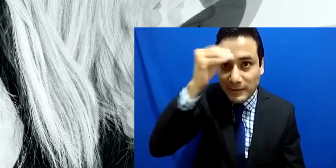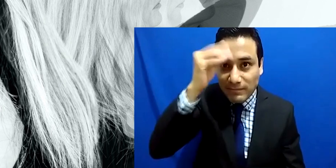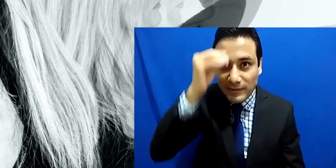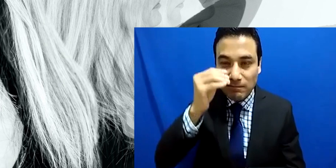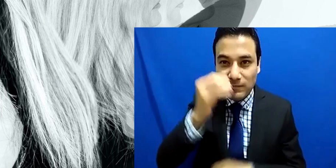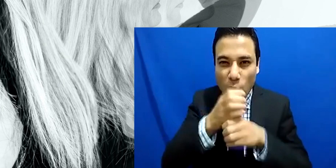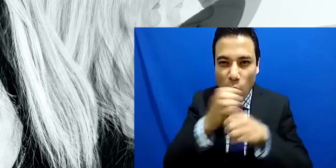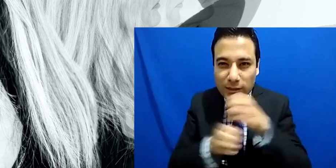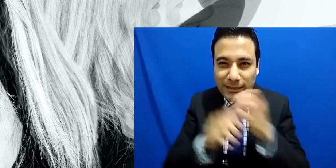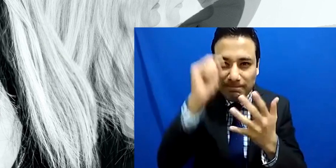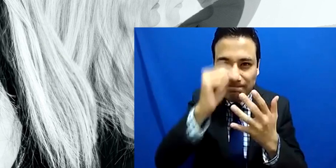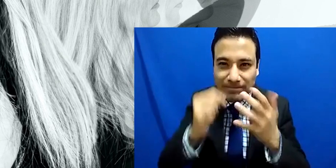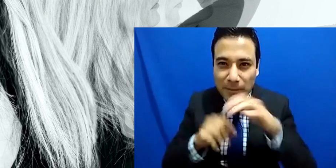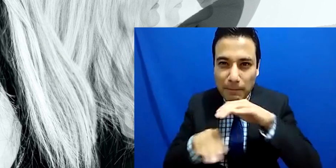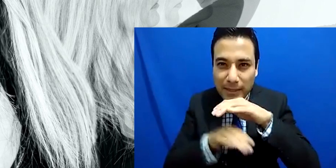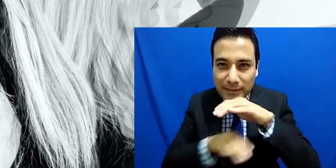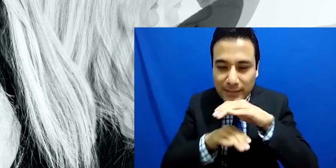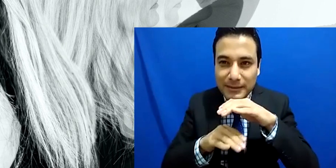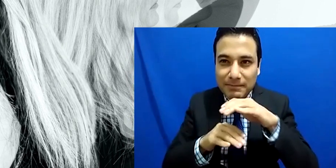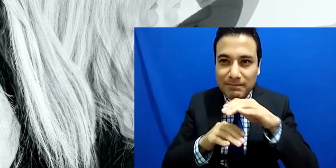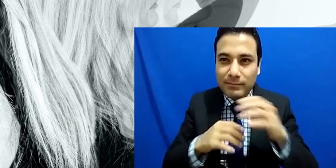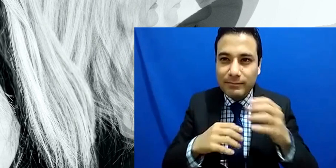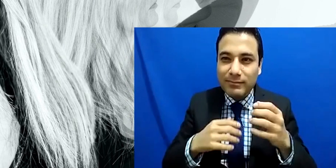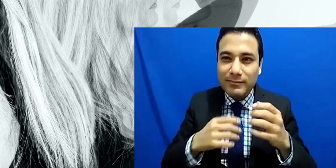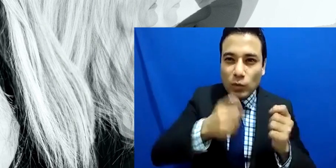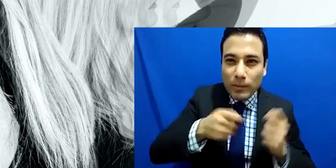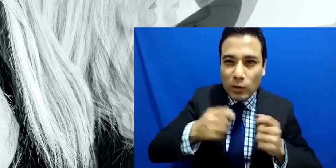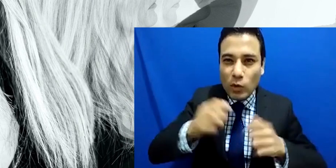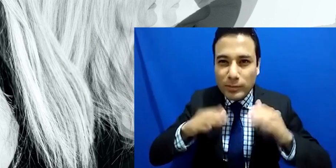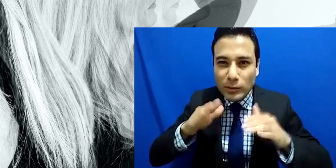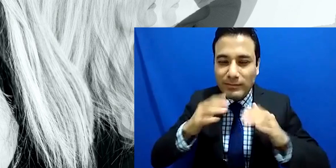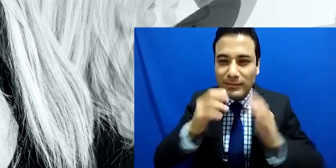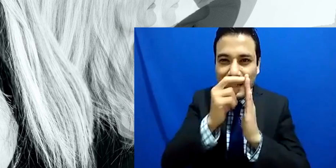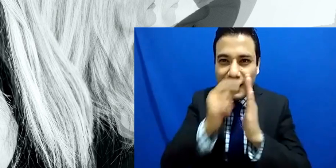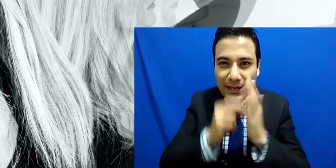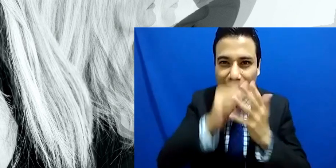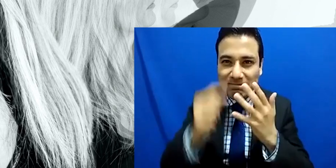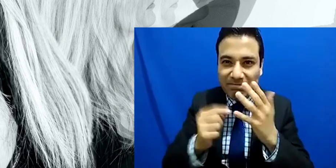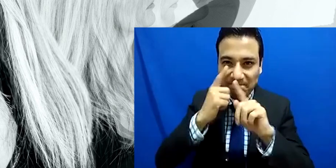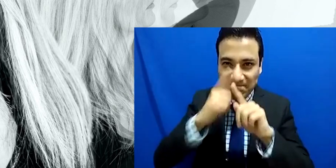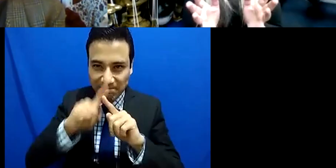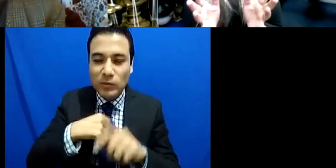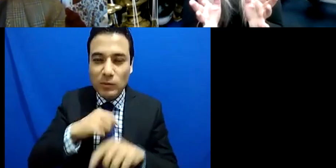instrument but I might think to myself okay I might have a conga or a cajon in front of me